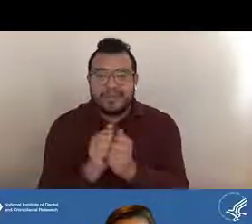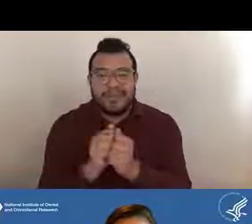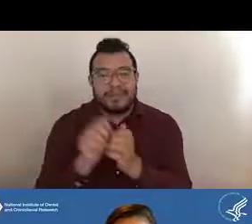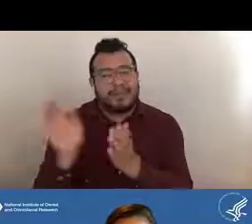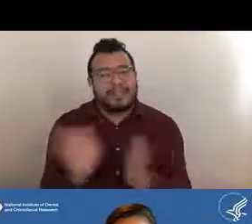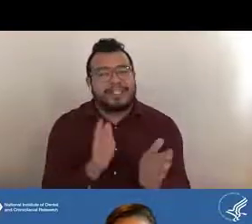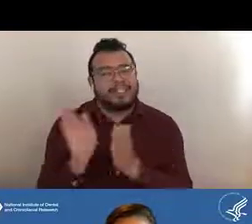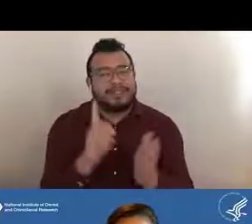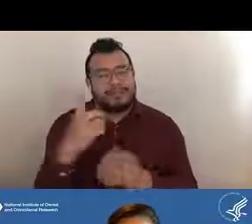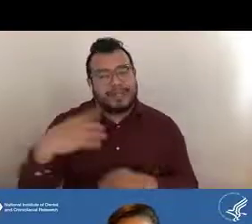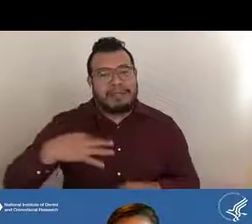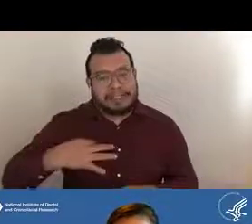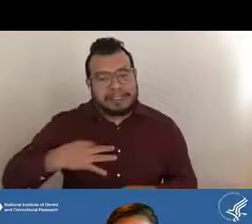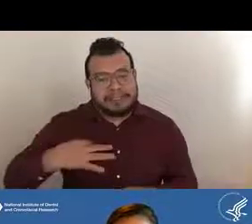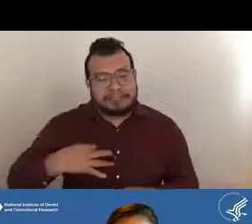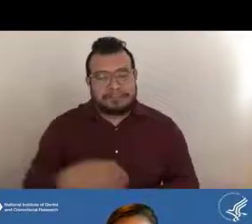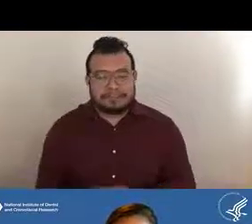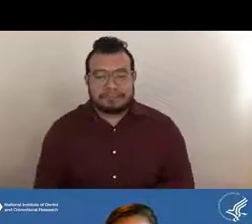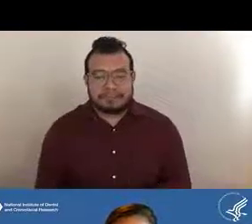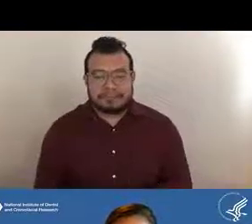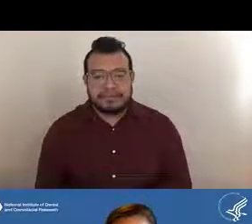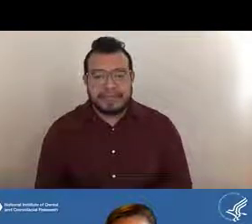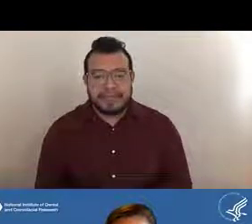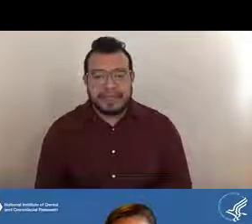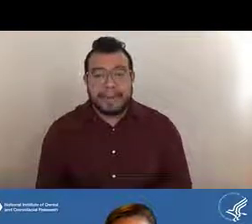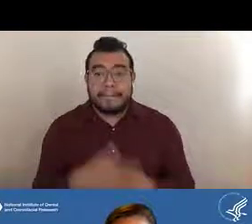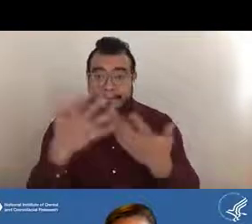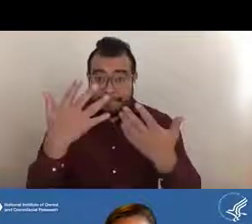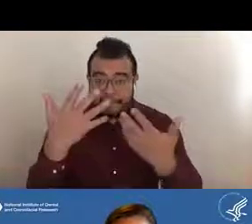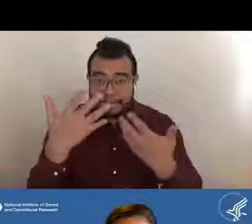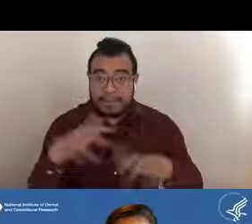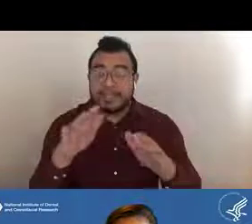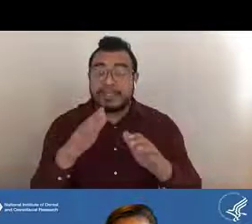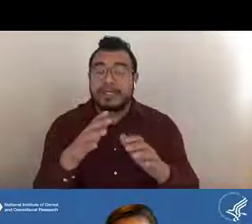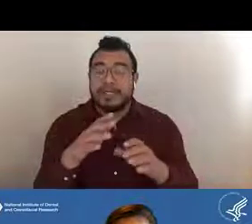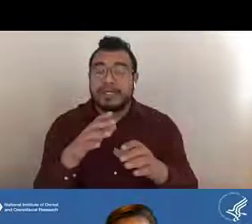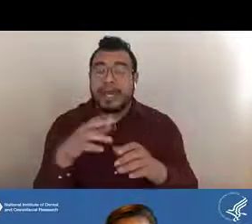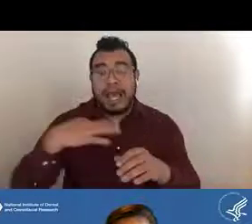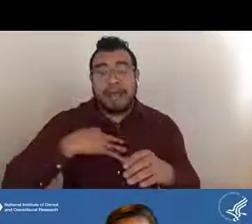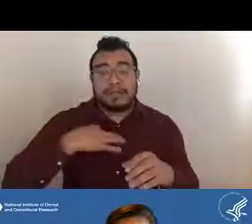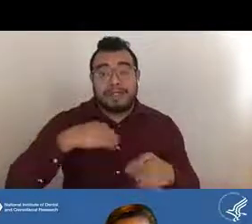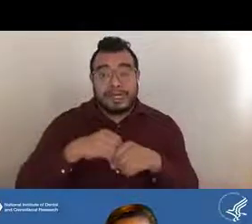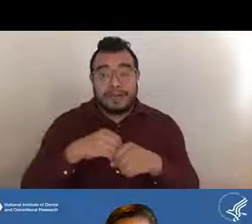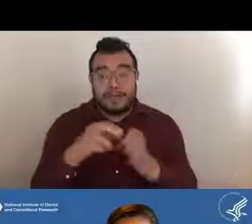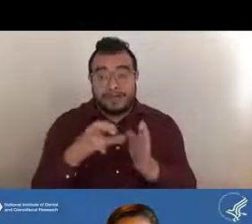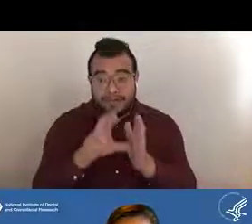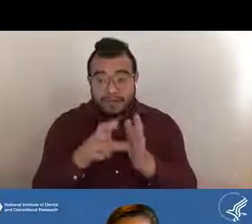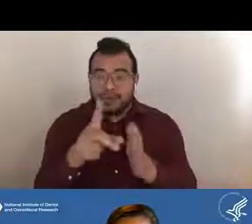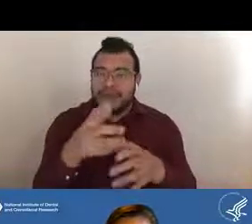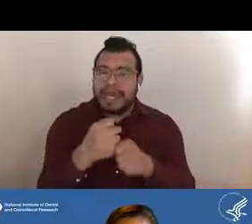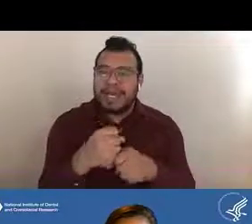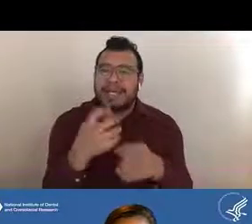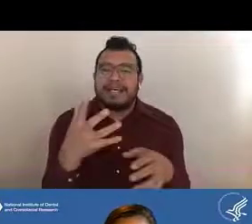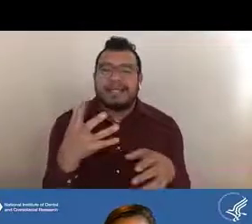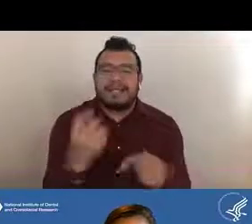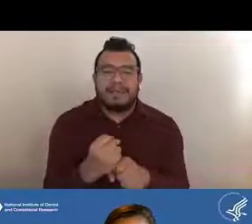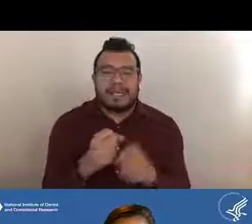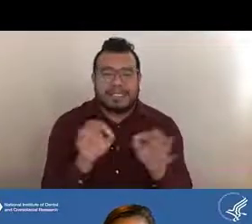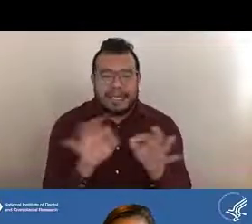So after your application goes through review and you receive a summary statement, then you can contact your program officer